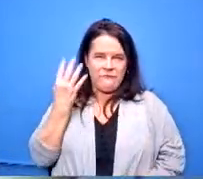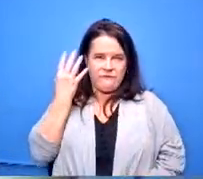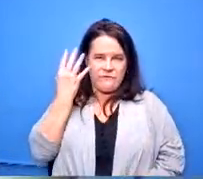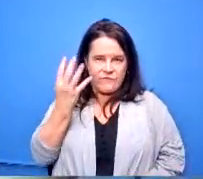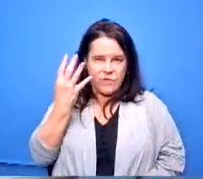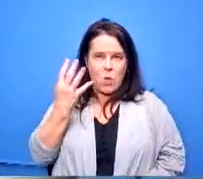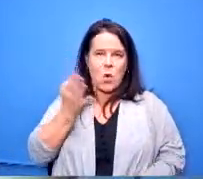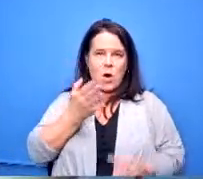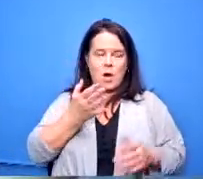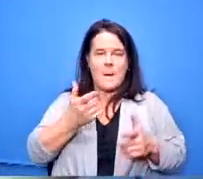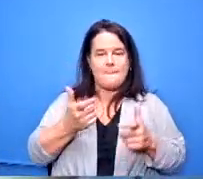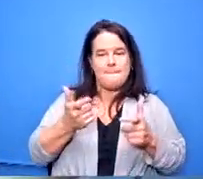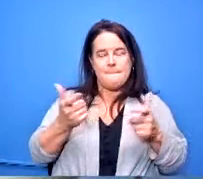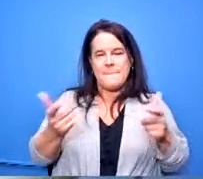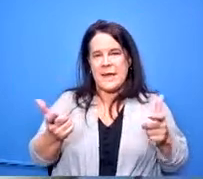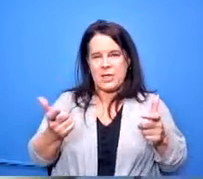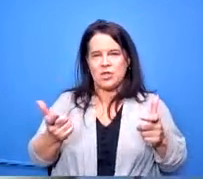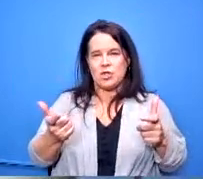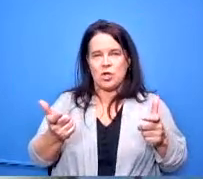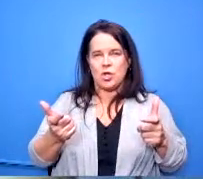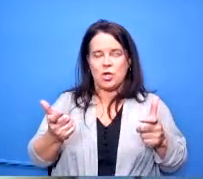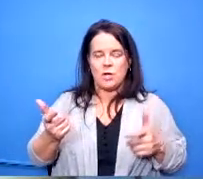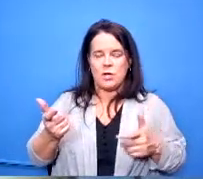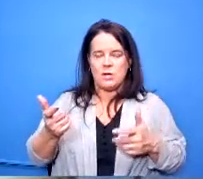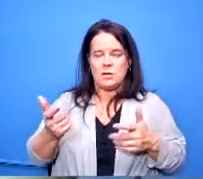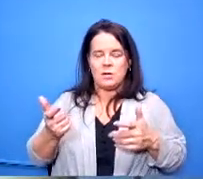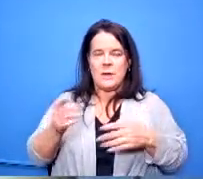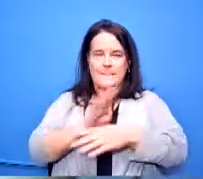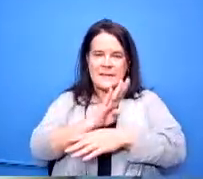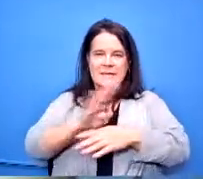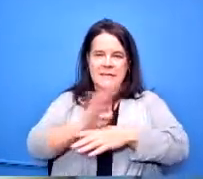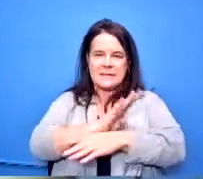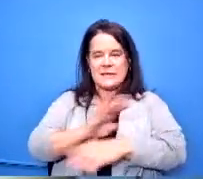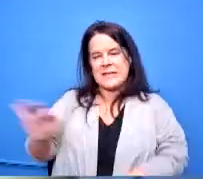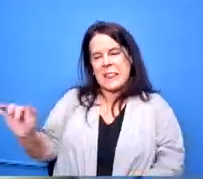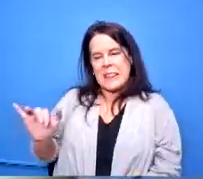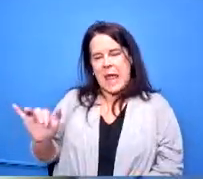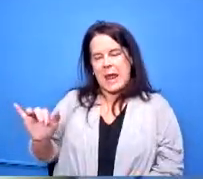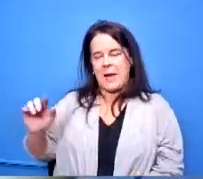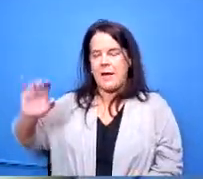companies that are similar to first students have you guys start looking at alternatives to